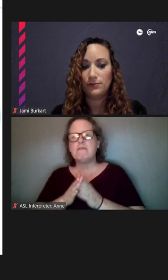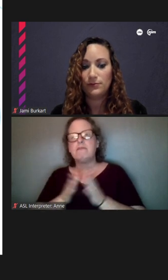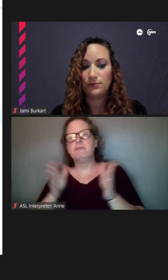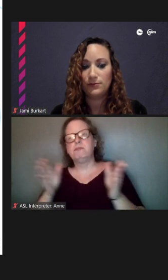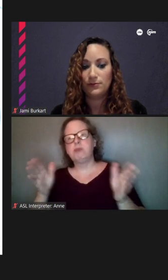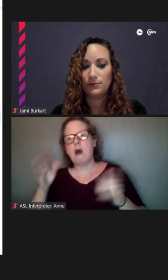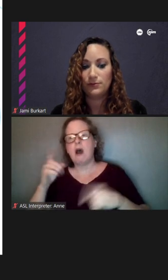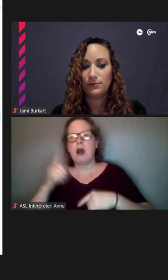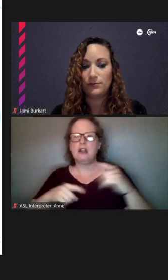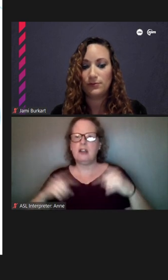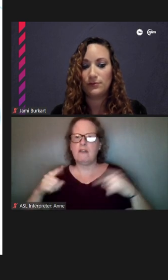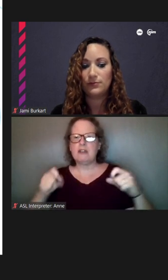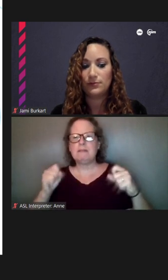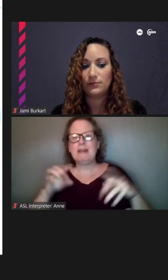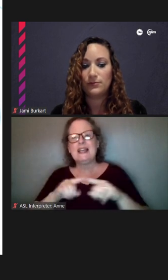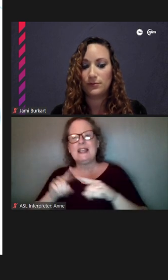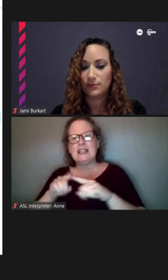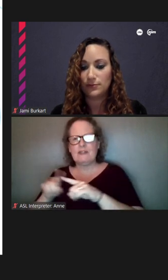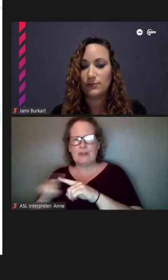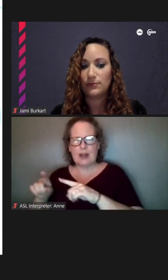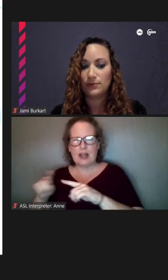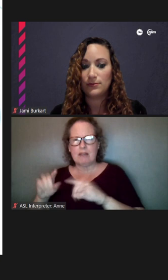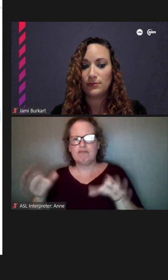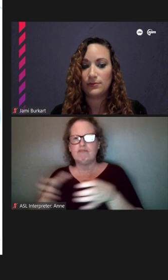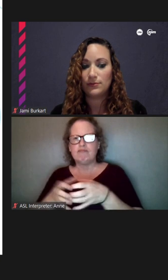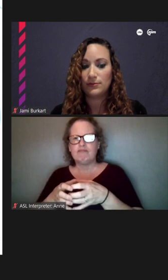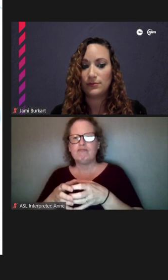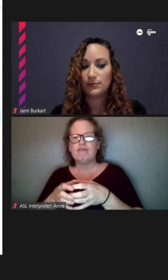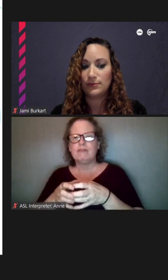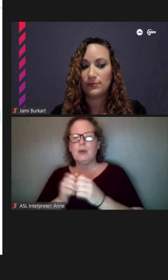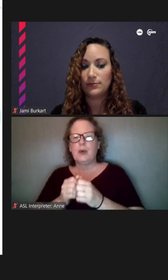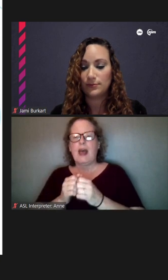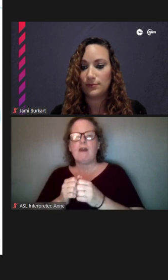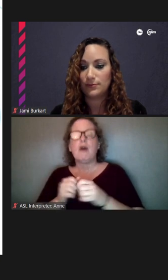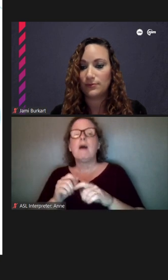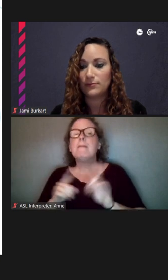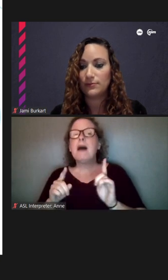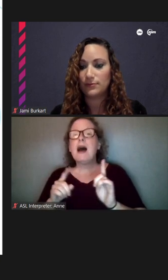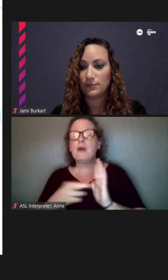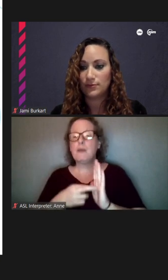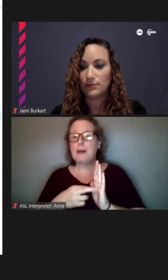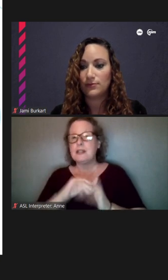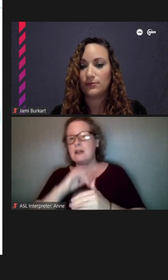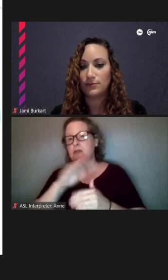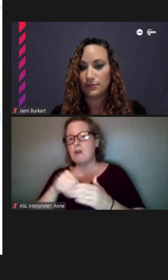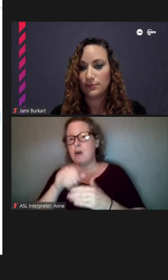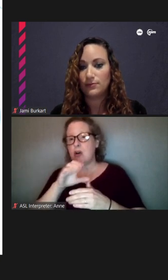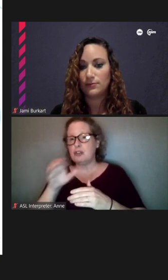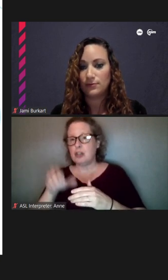ethnicities and there's a melting pot that's very representative of the whole of Chicago. I think one